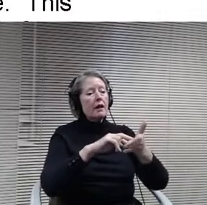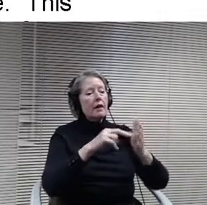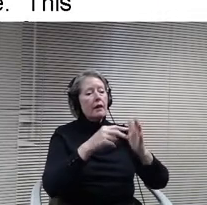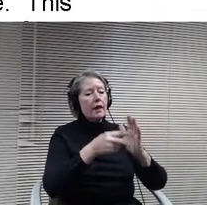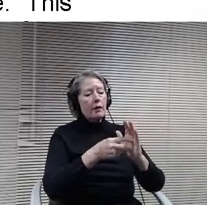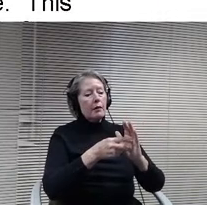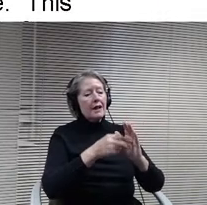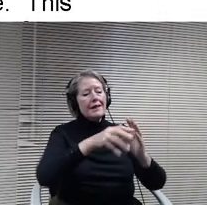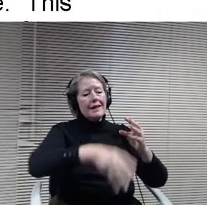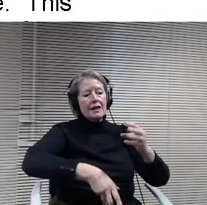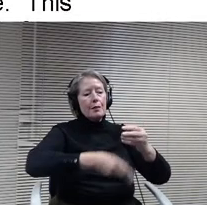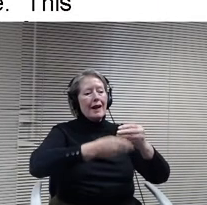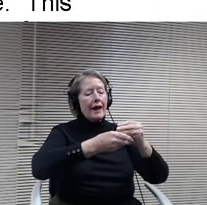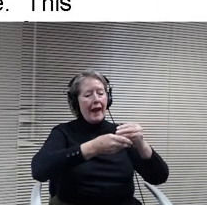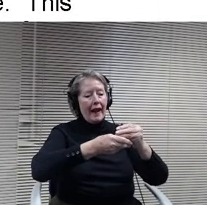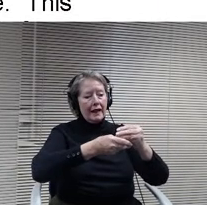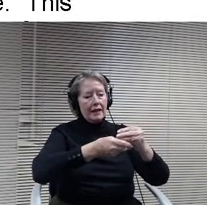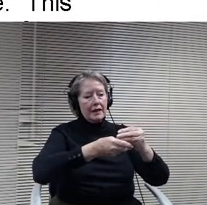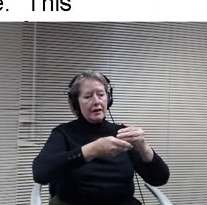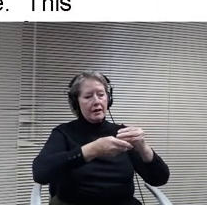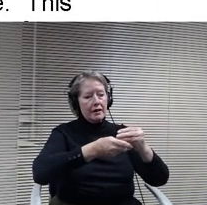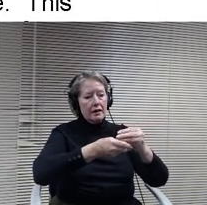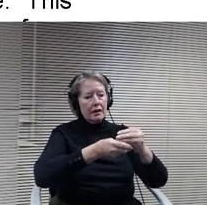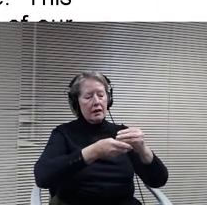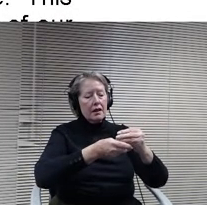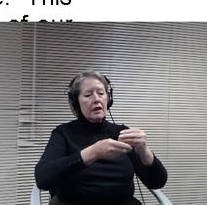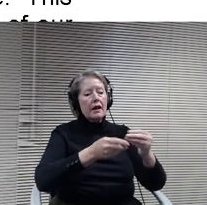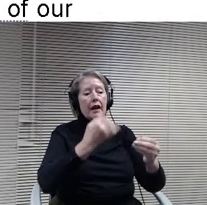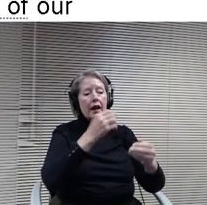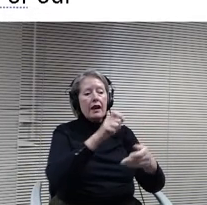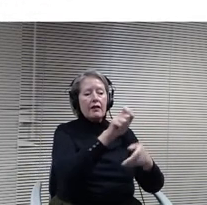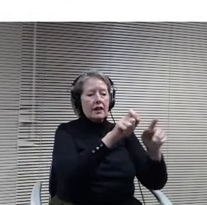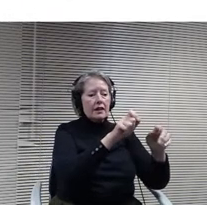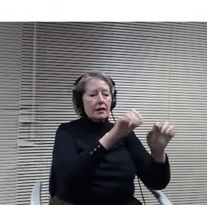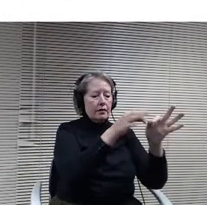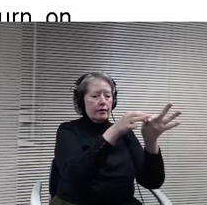out, it's a statement that's been deleted. The board all has